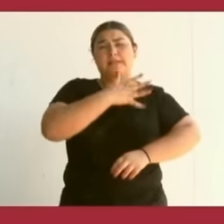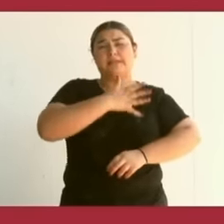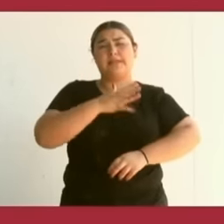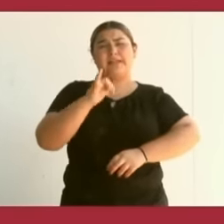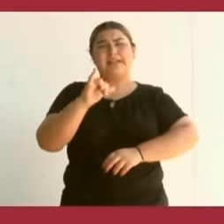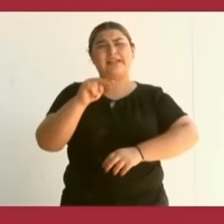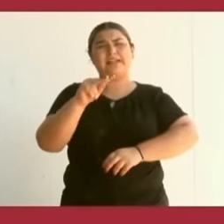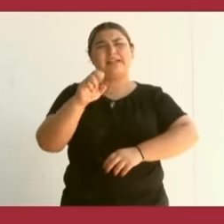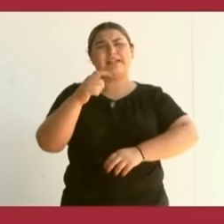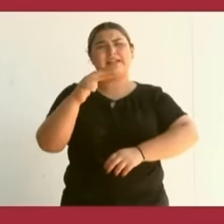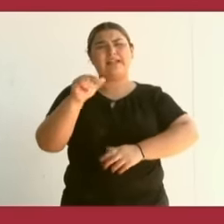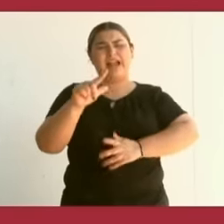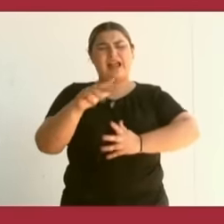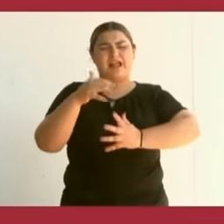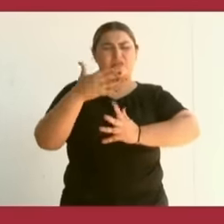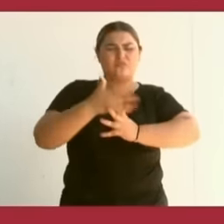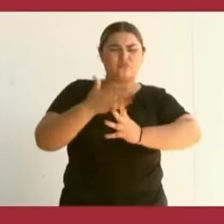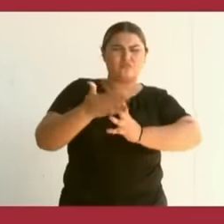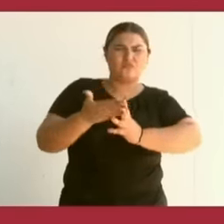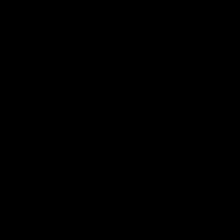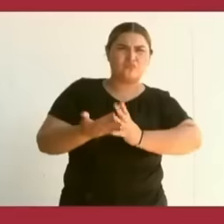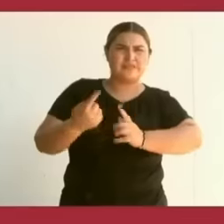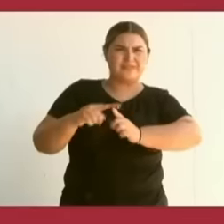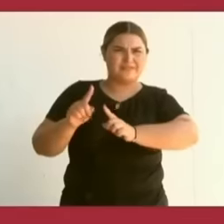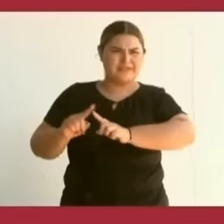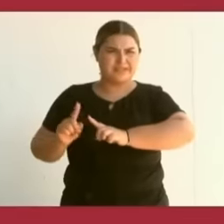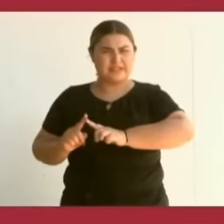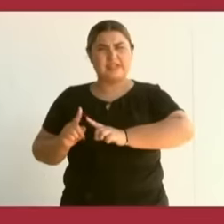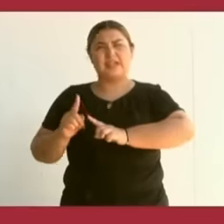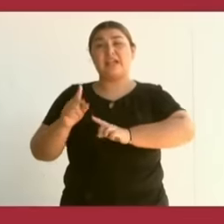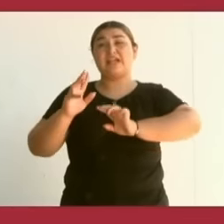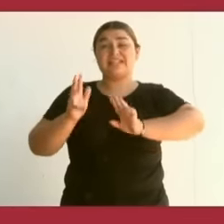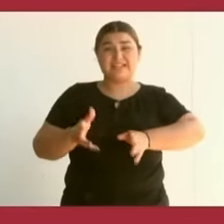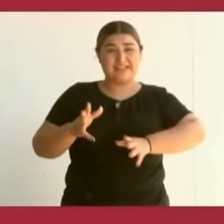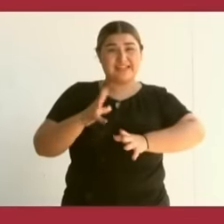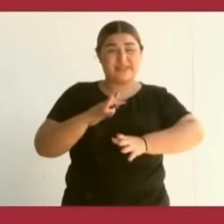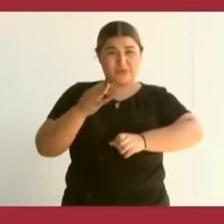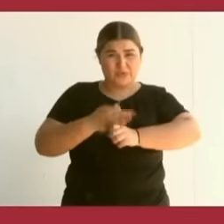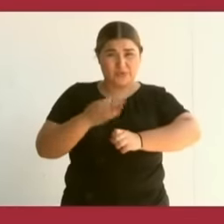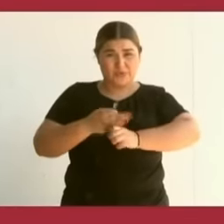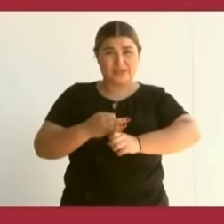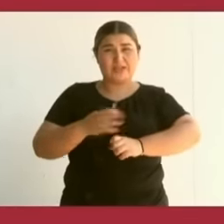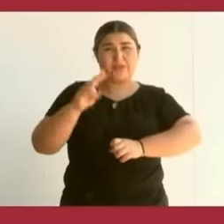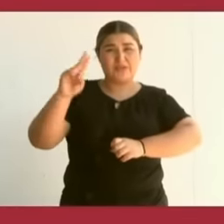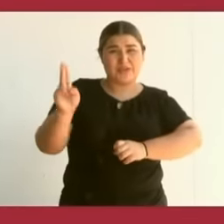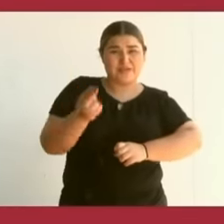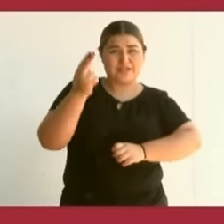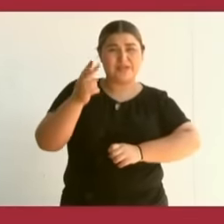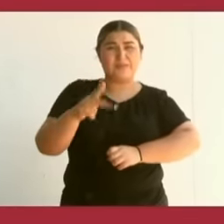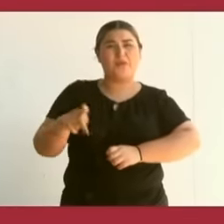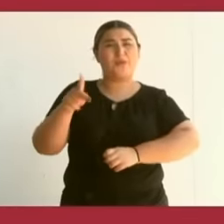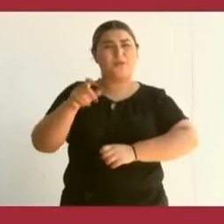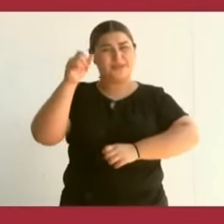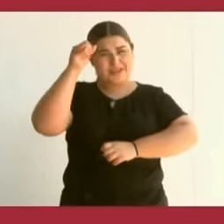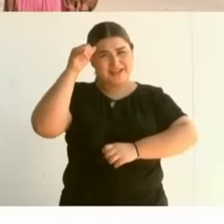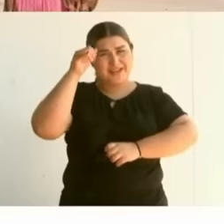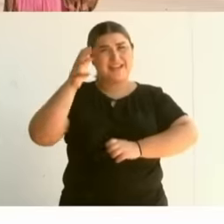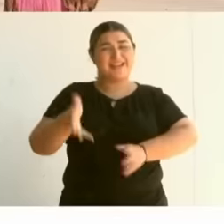the University of the Yaqui people is already in operation, four majors are operating and we have